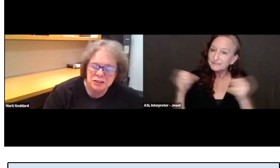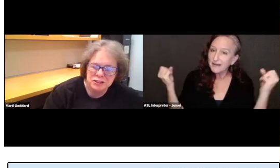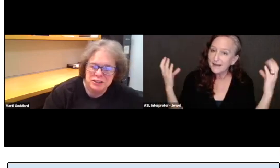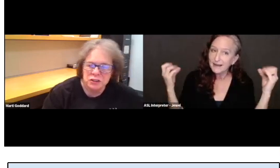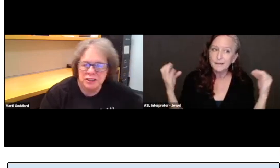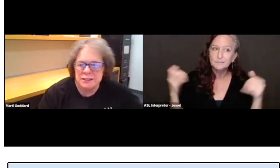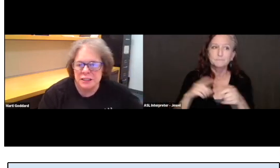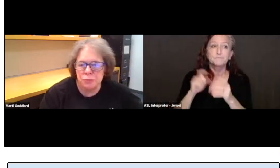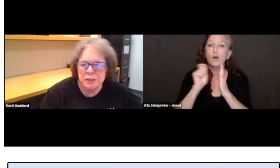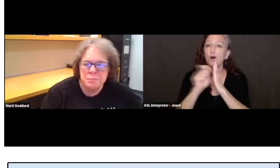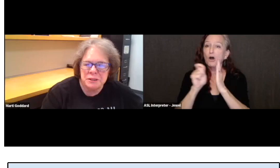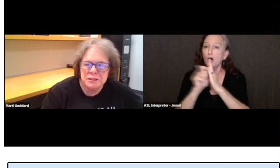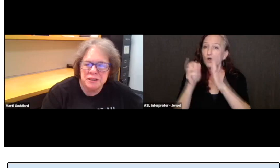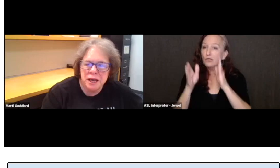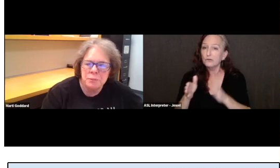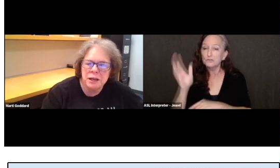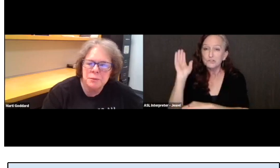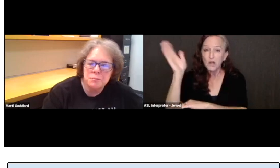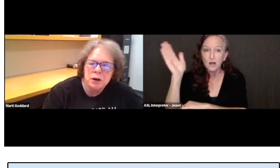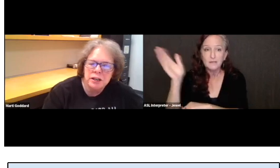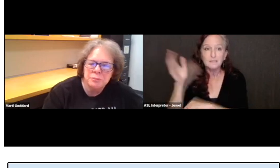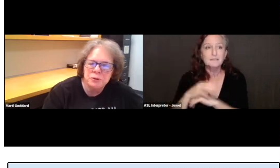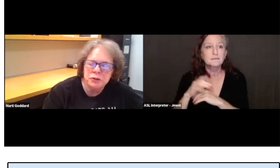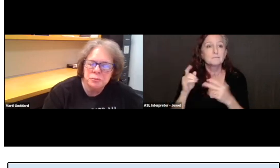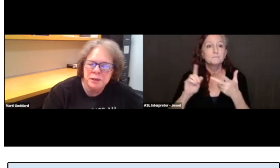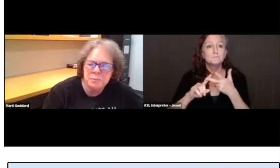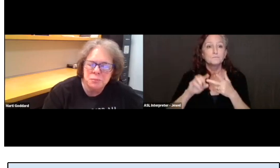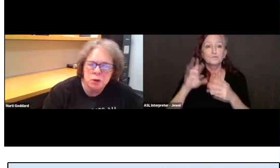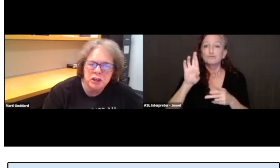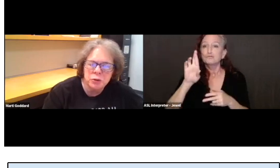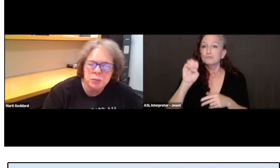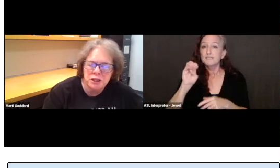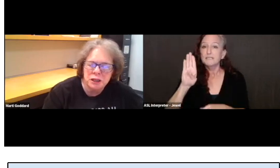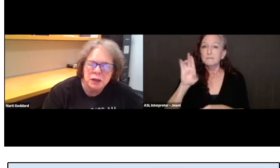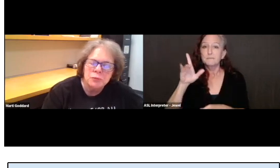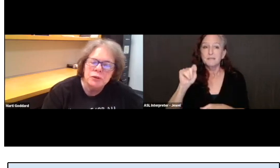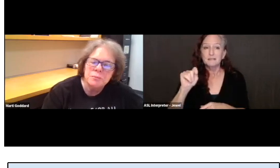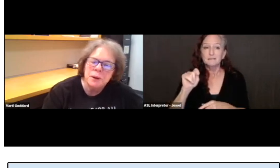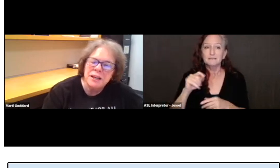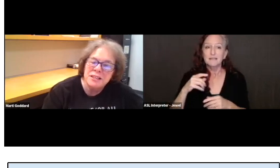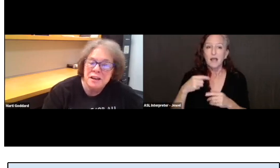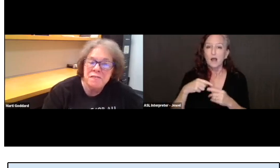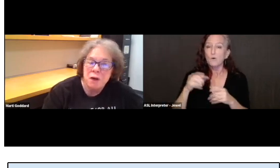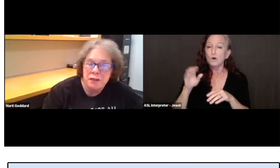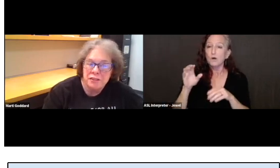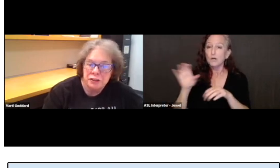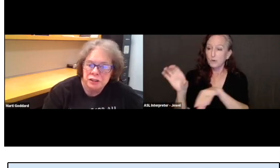And you can see rebuilt how becoming a tutor made me more human written by a deaf author.